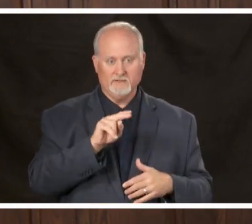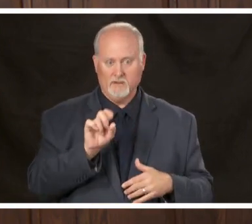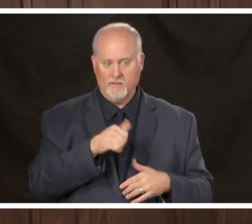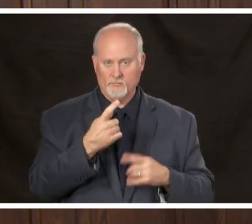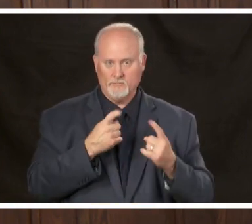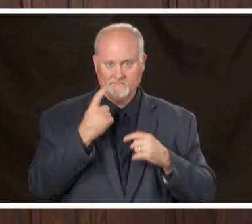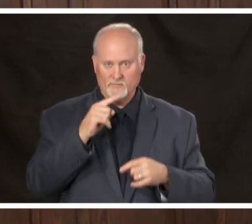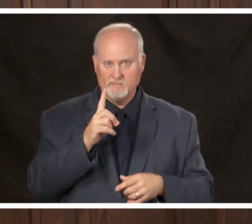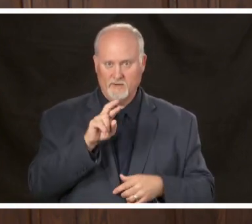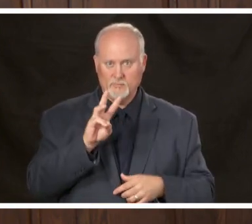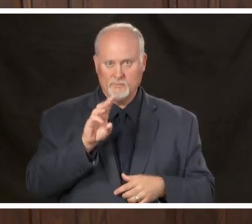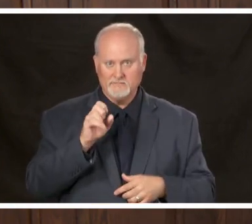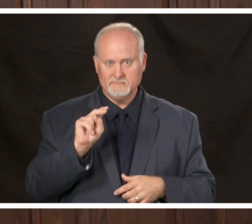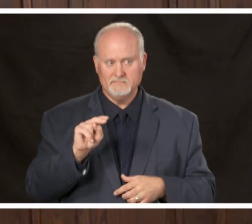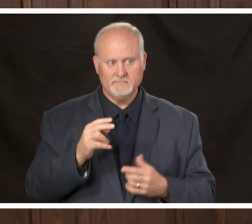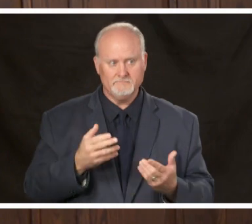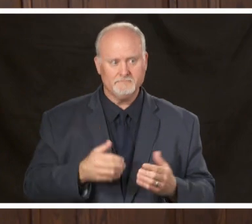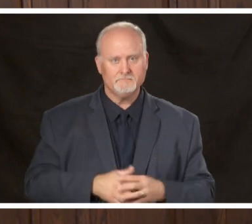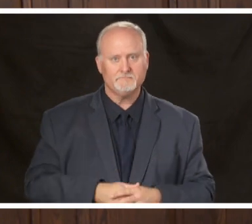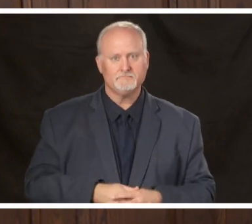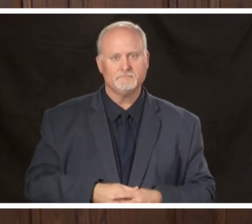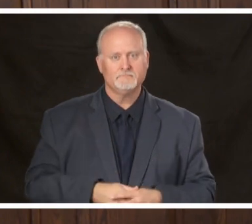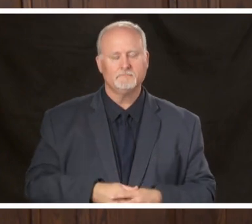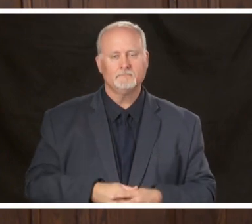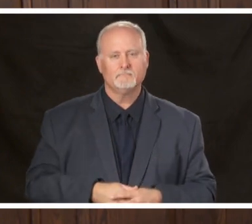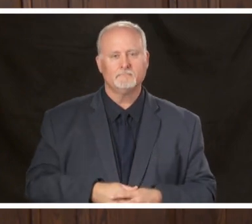dr. Wilson before we move along